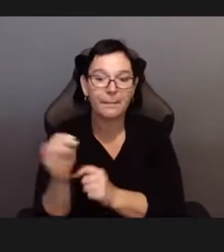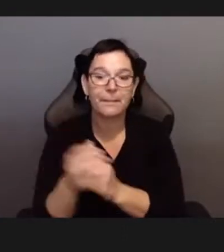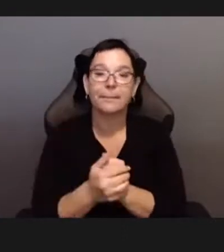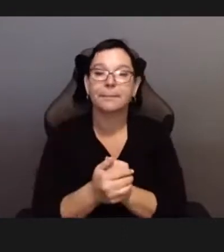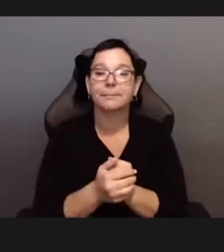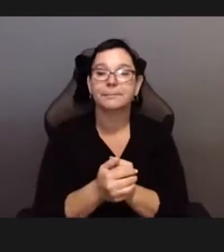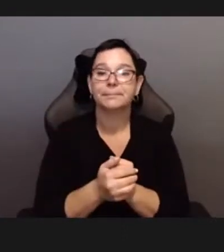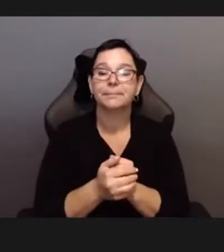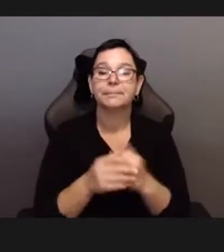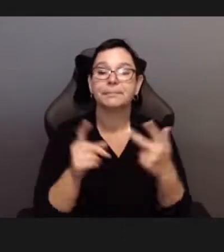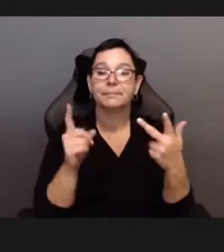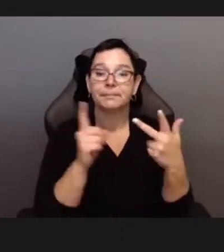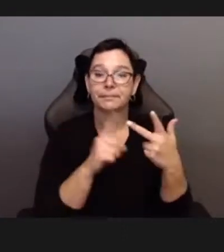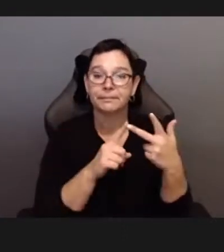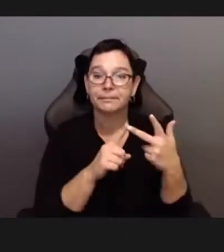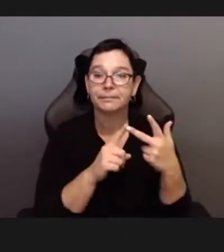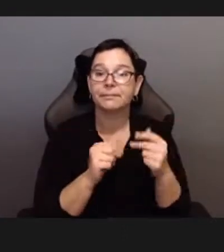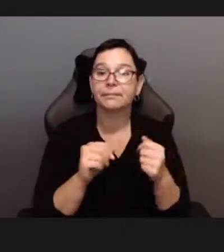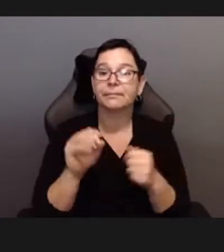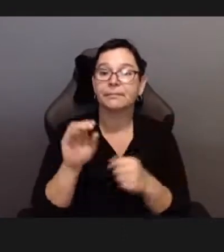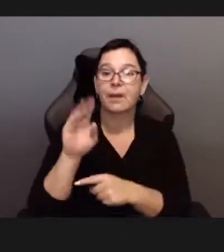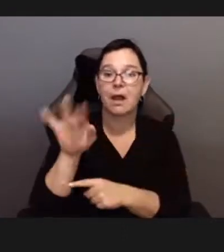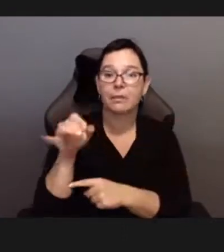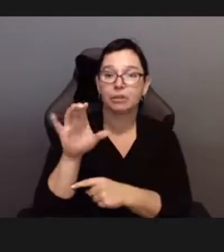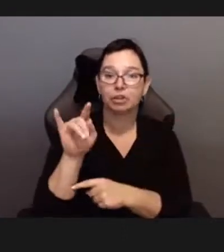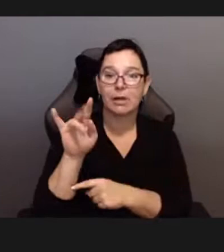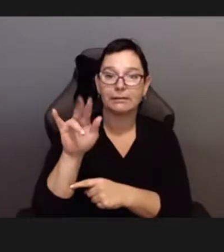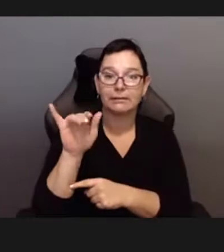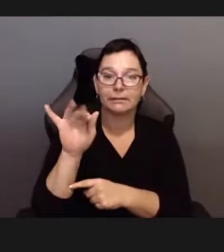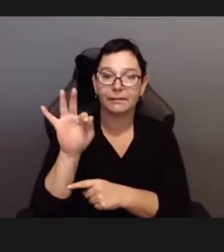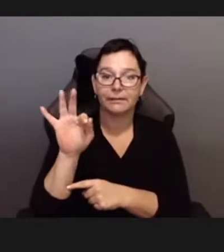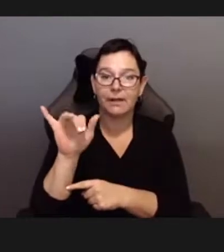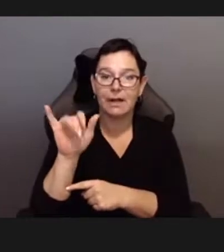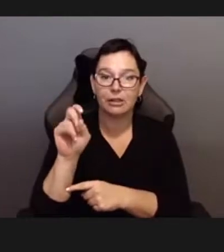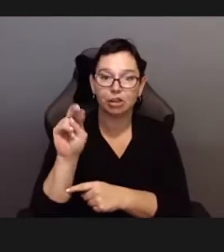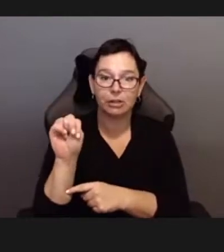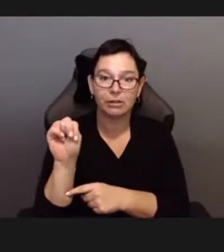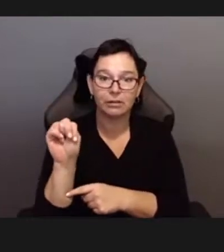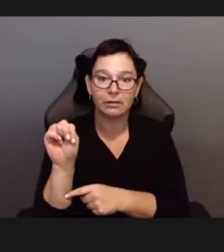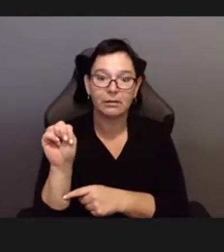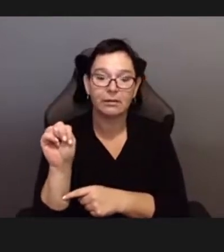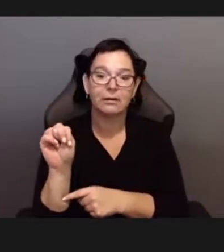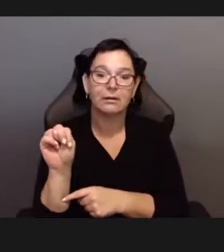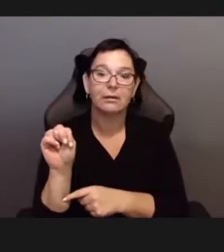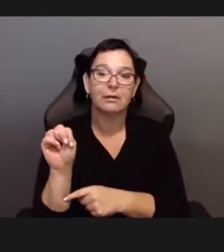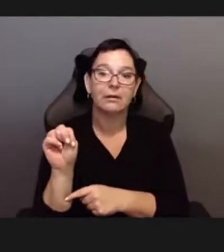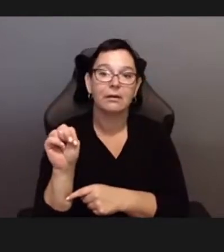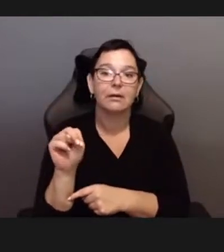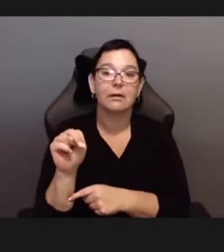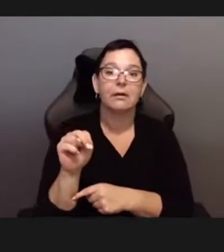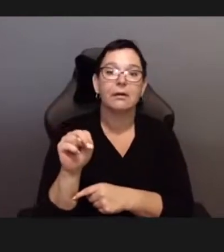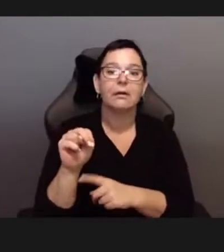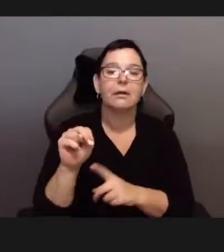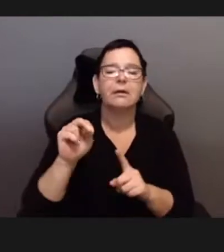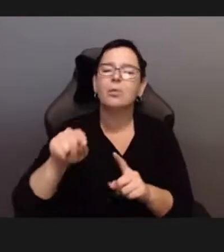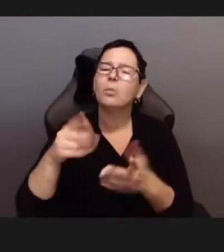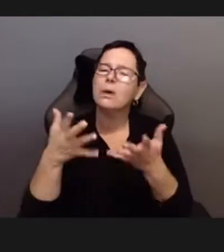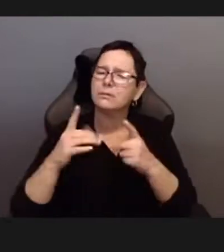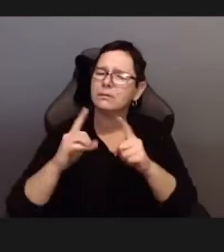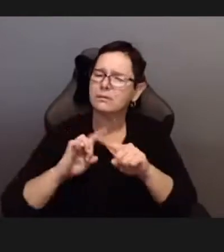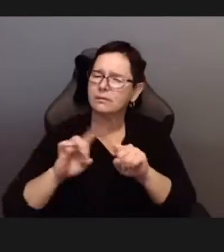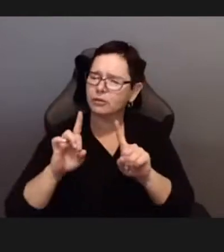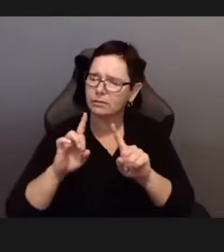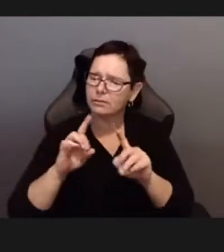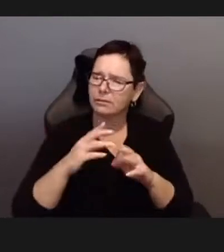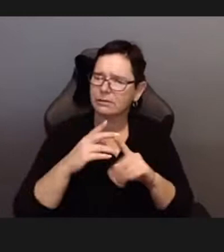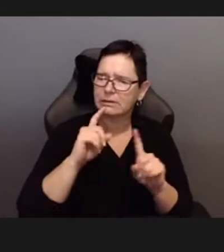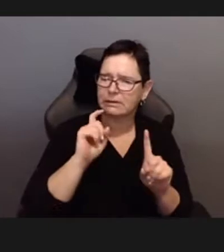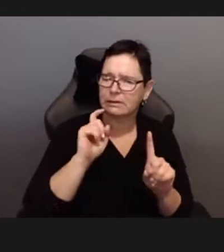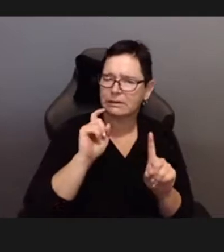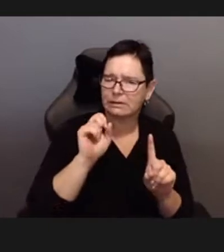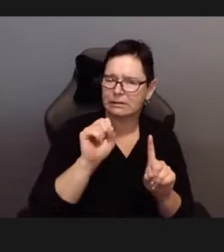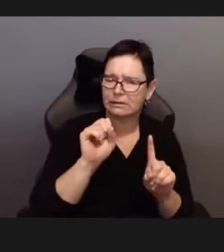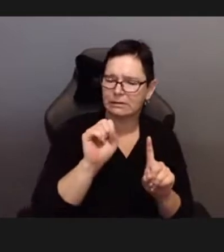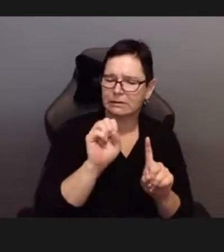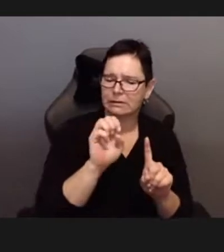with Kylie jarrettt and Ben Light.